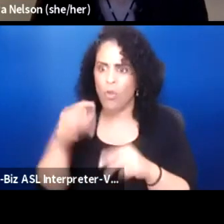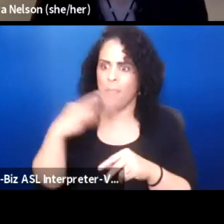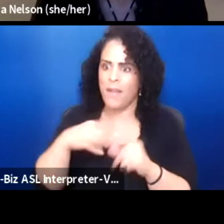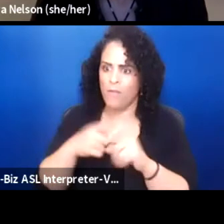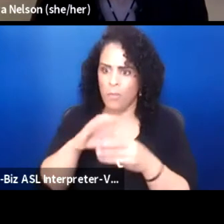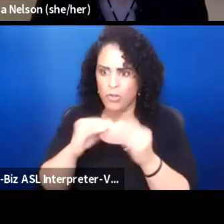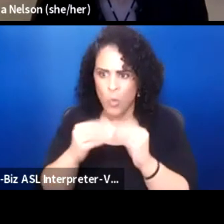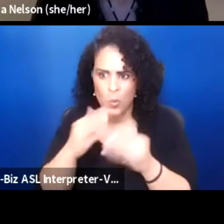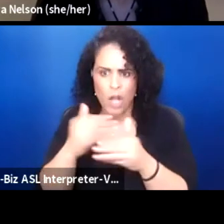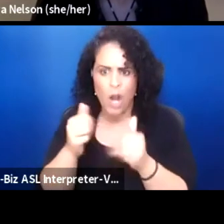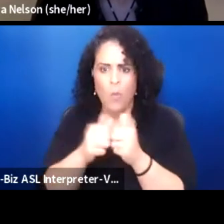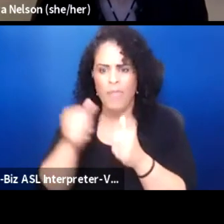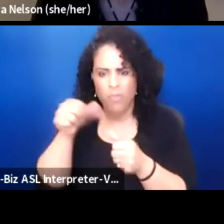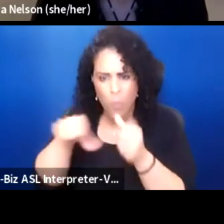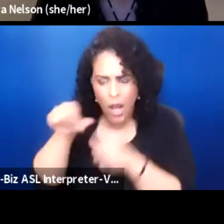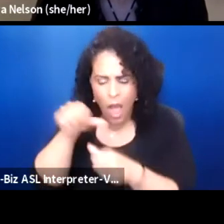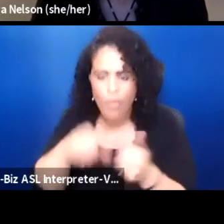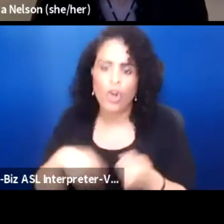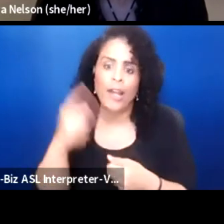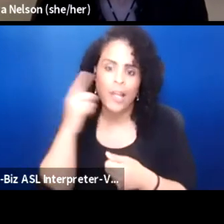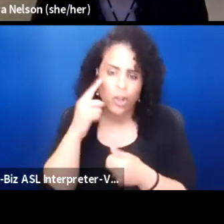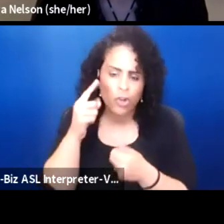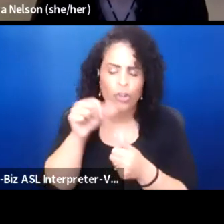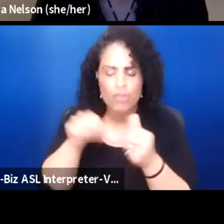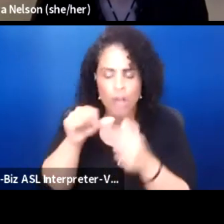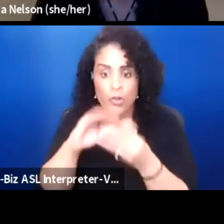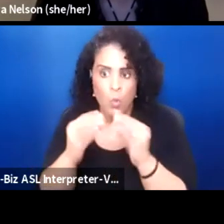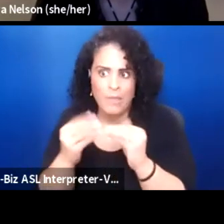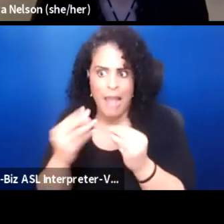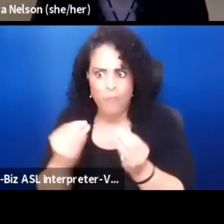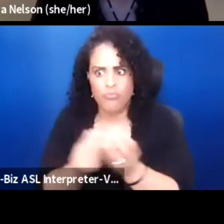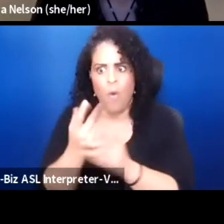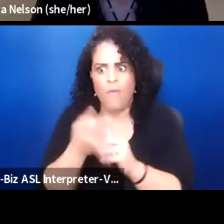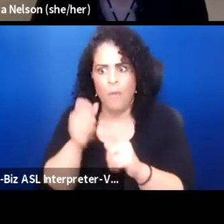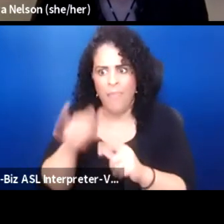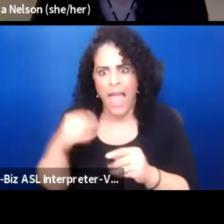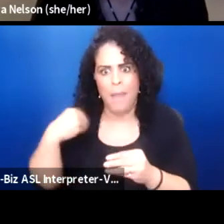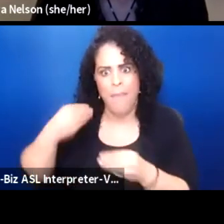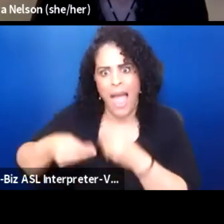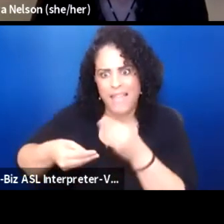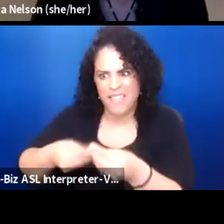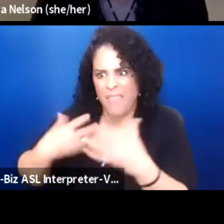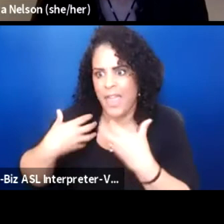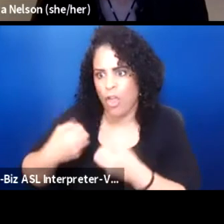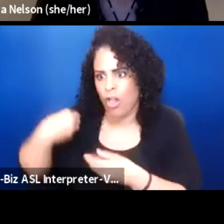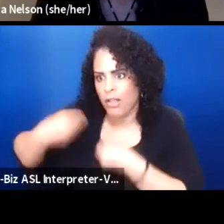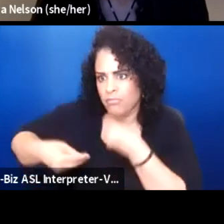hear each other's stories and to grow from that and to pass that healing onto the next generation.